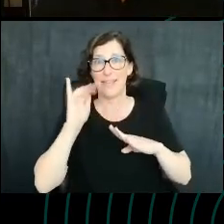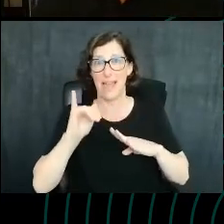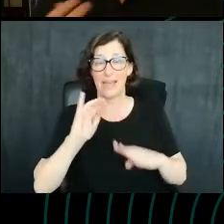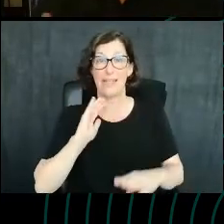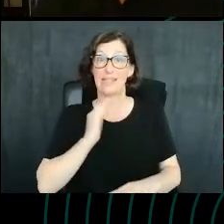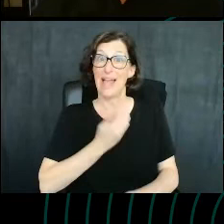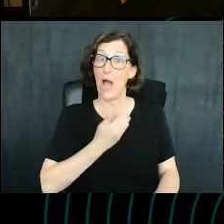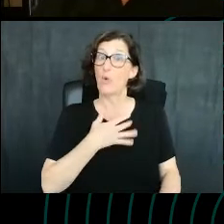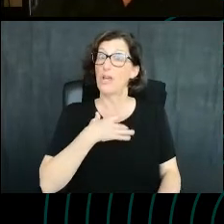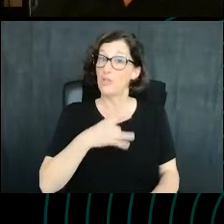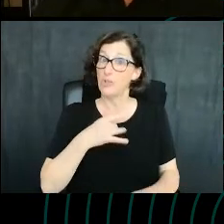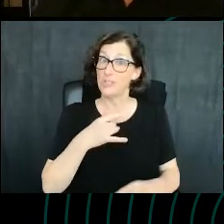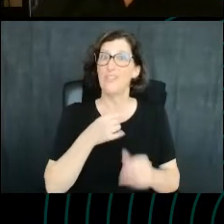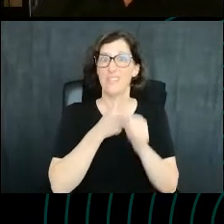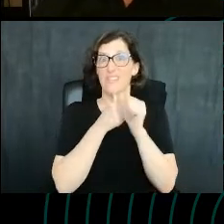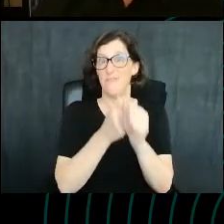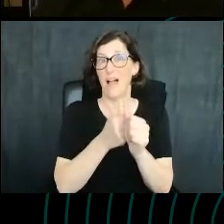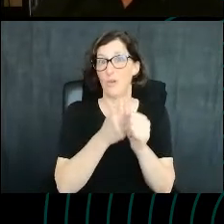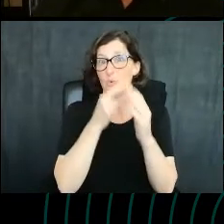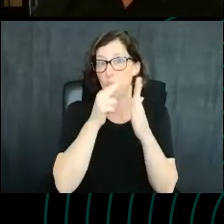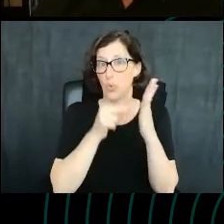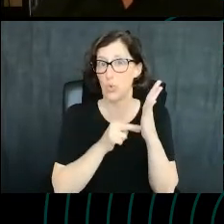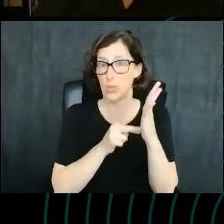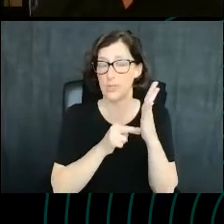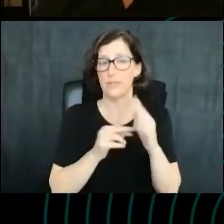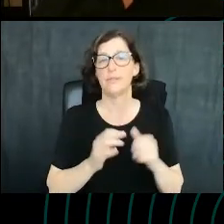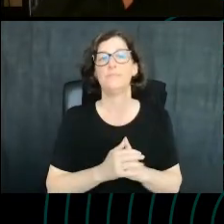play by their rules. Let's look at another search engine.